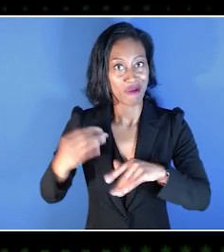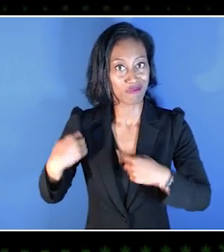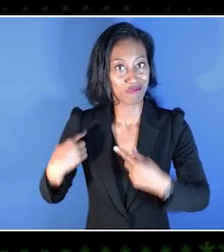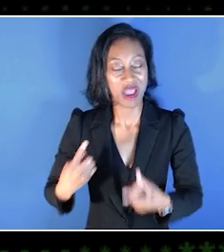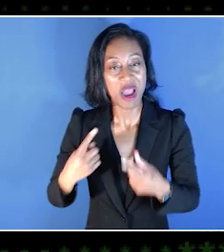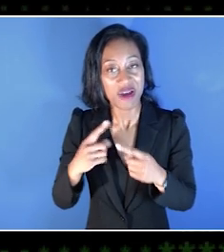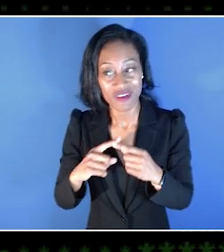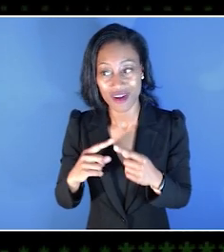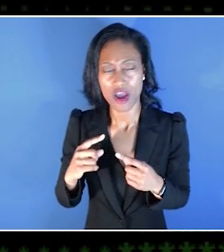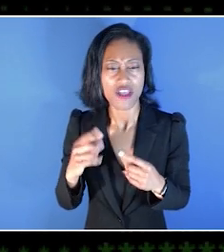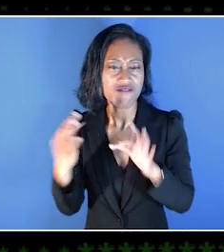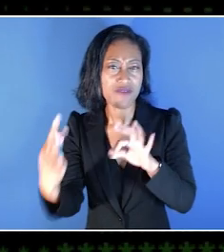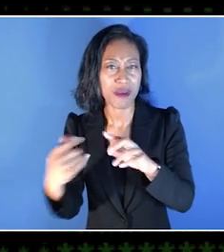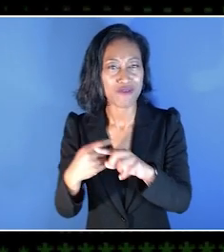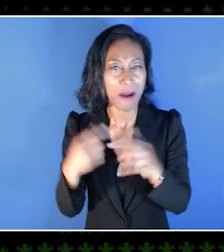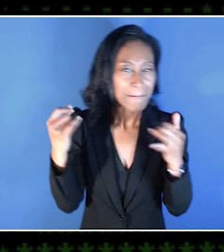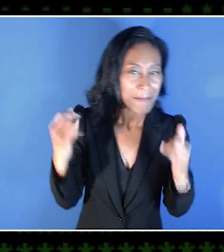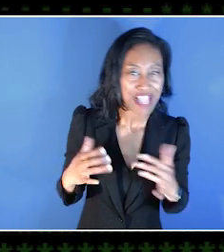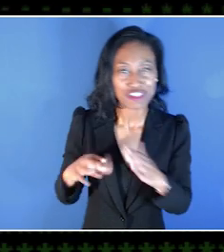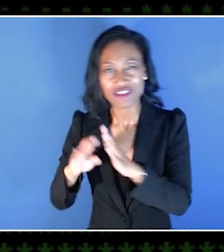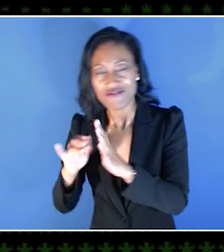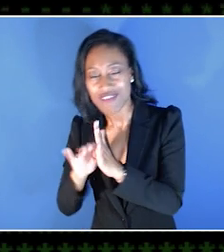And where do you kind of see it moving in the future? I love this question